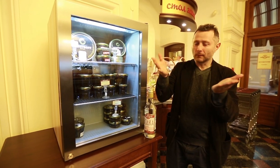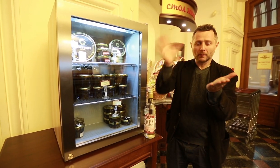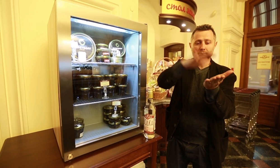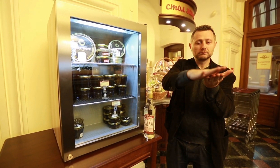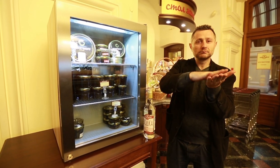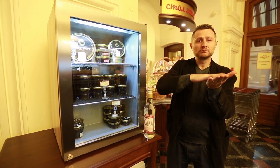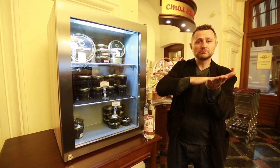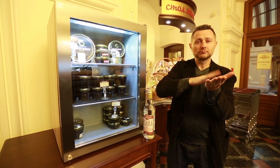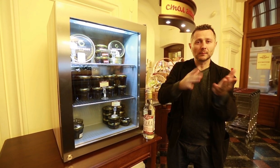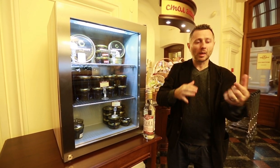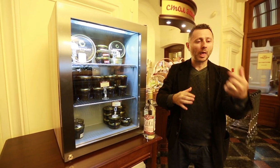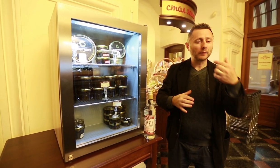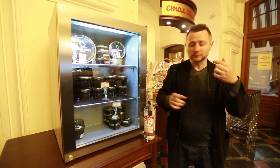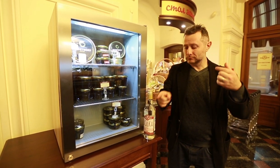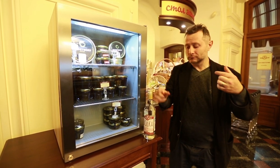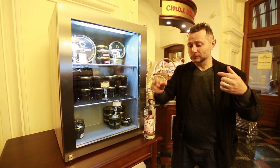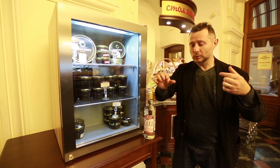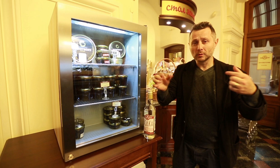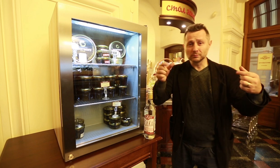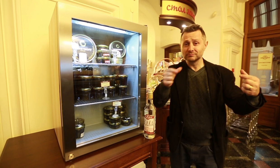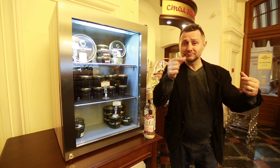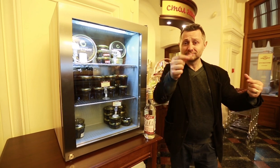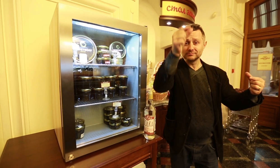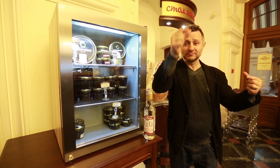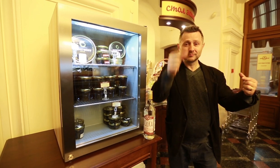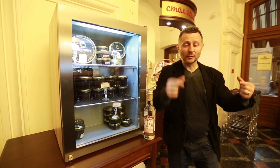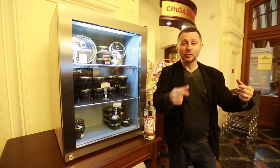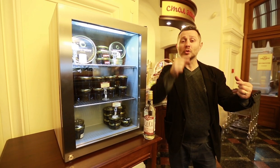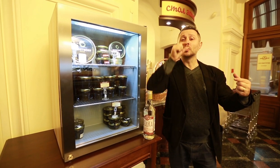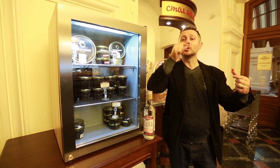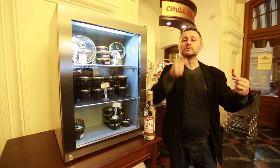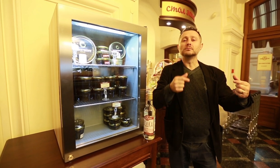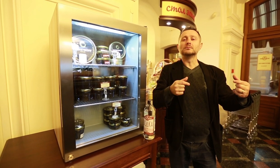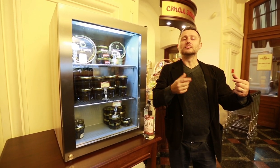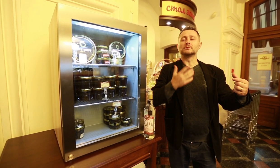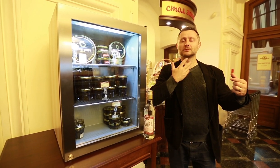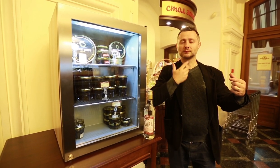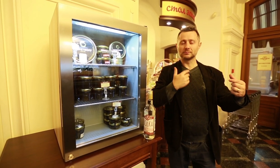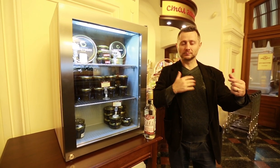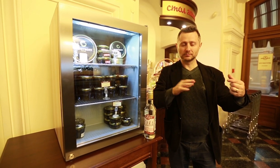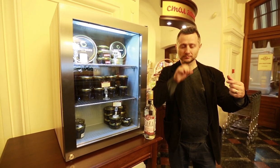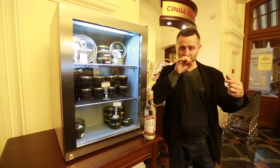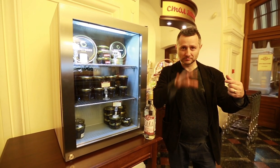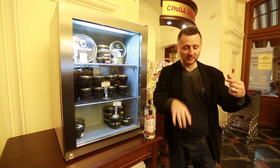a toast. First, drink, then breathe through the nose, smell and eat the open-faced caviar sandwich,